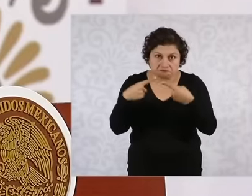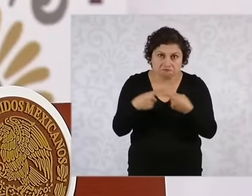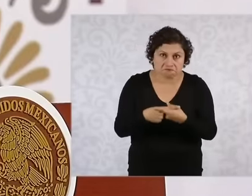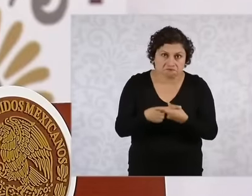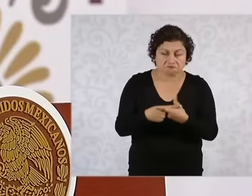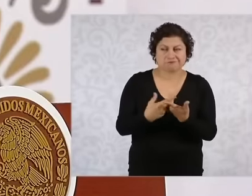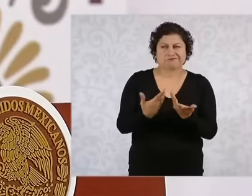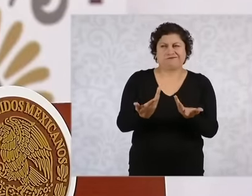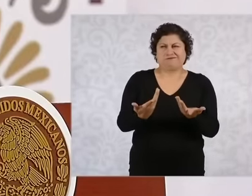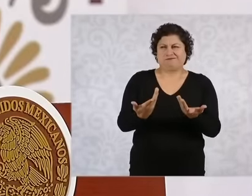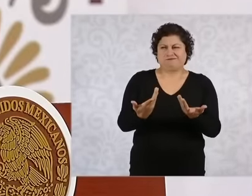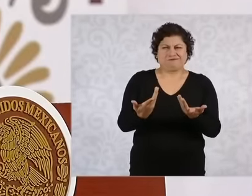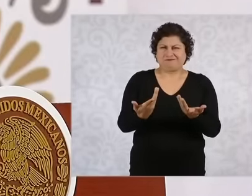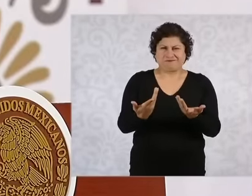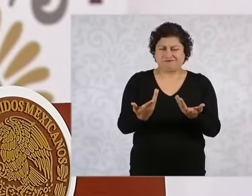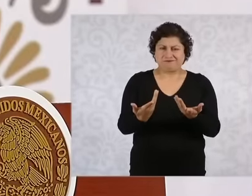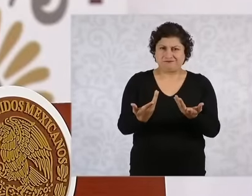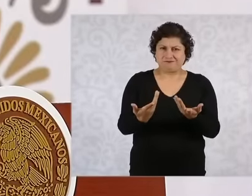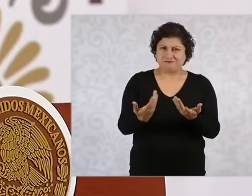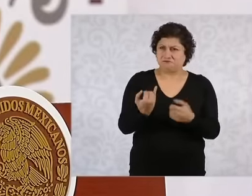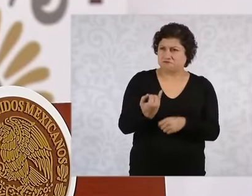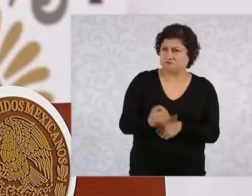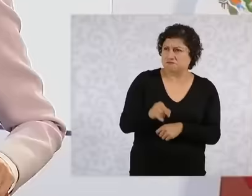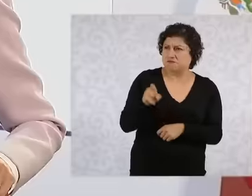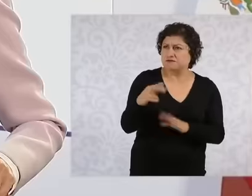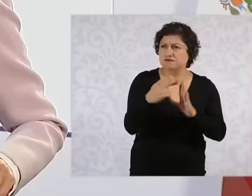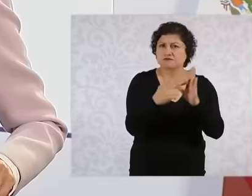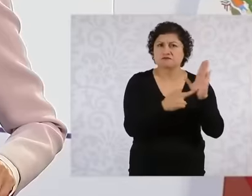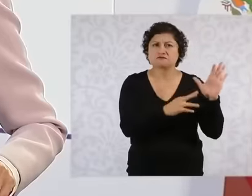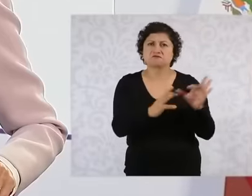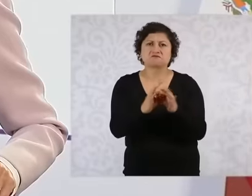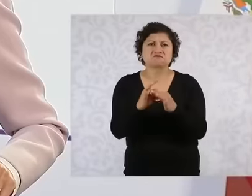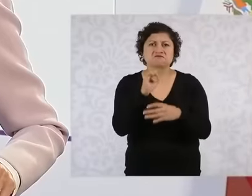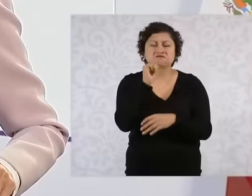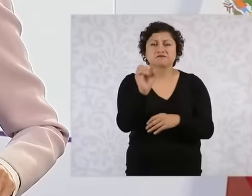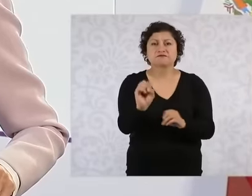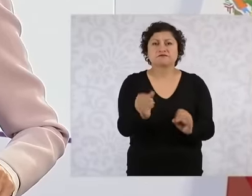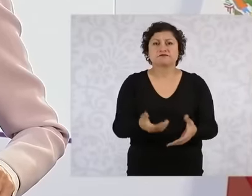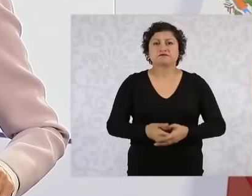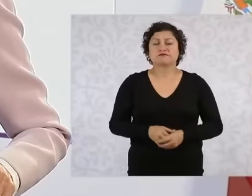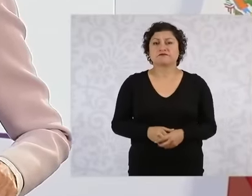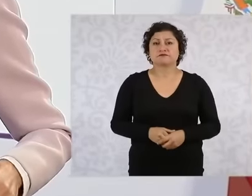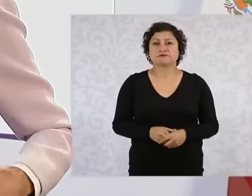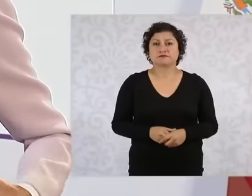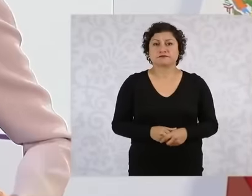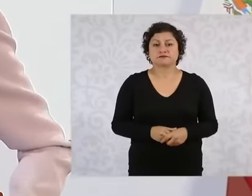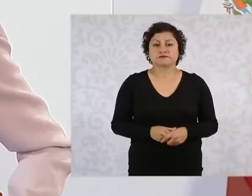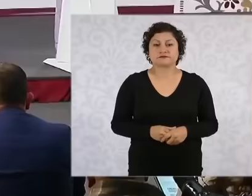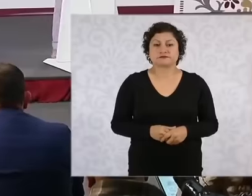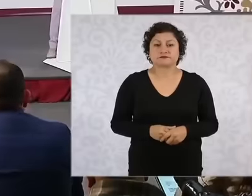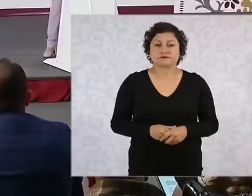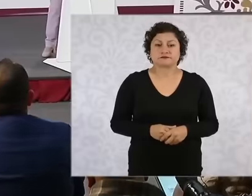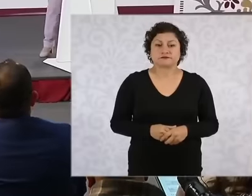norm. So let's